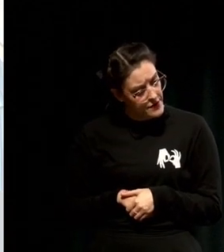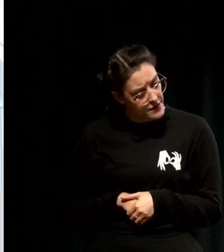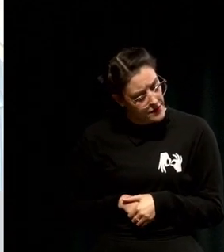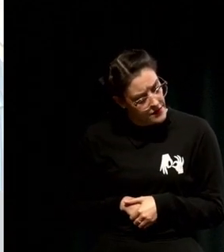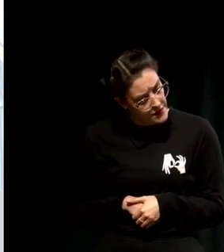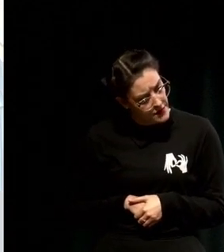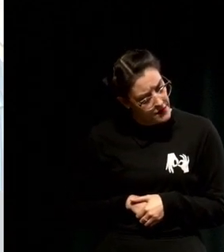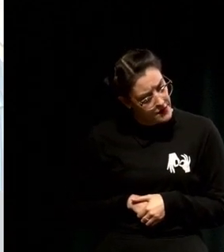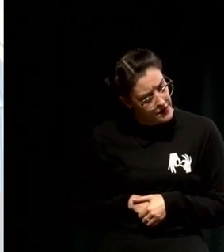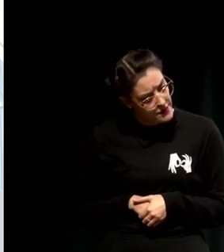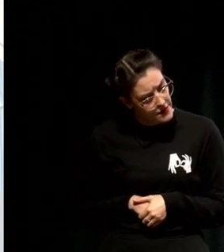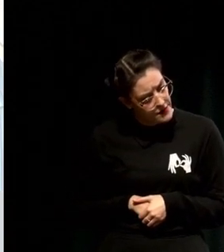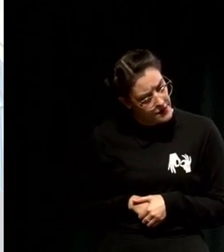those when they pop up.